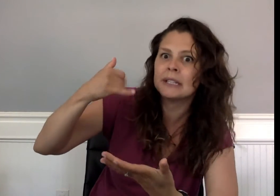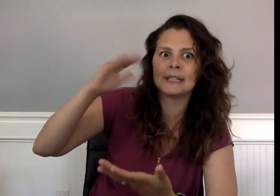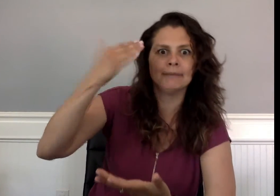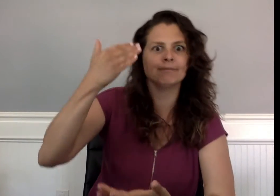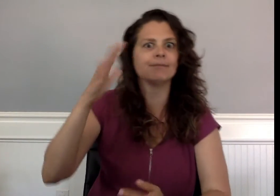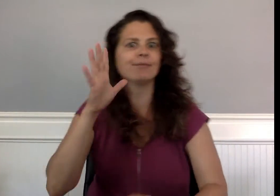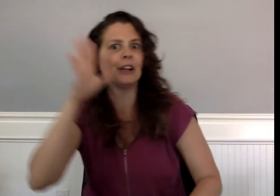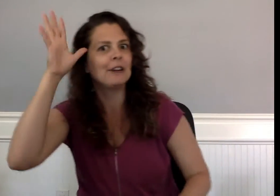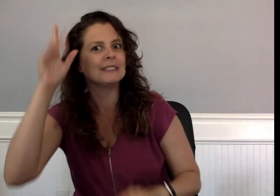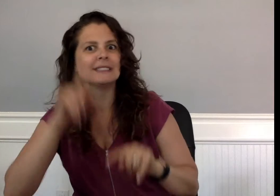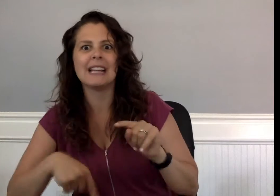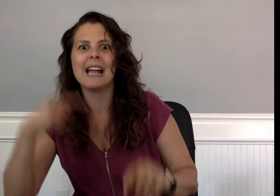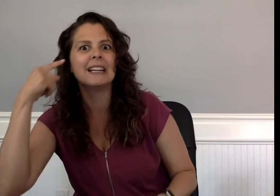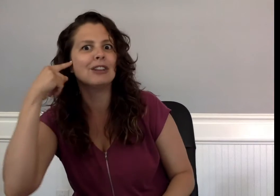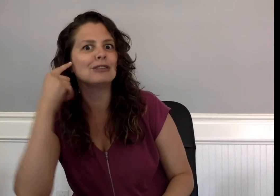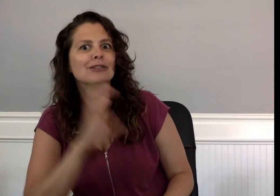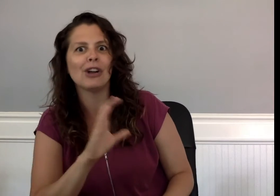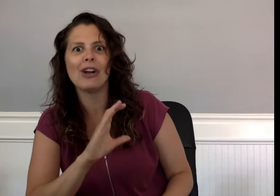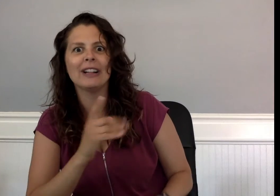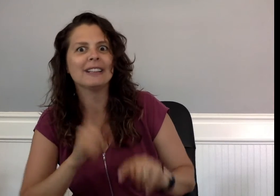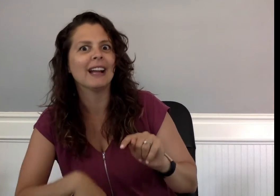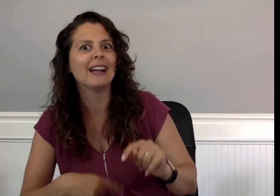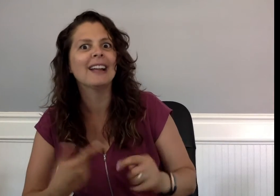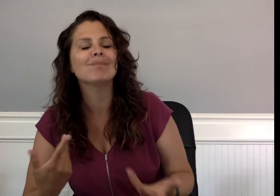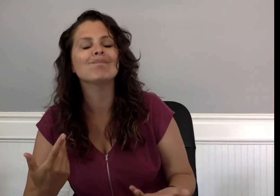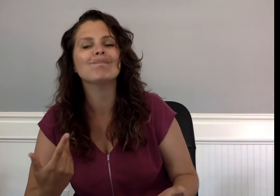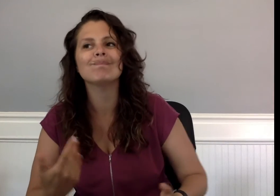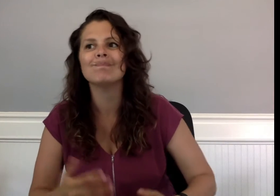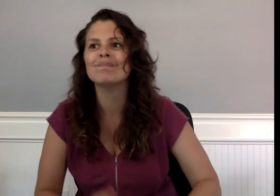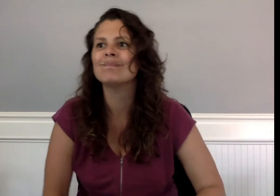Charlie could hear them but seemed like his parents couldn't hear him.